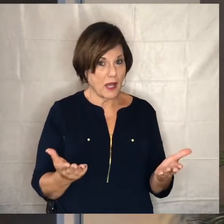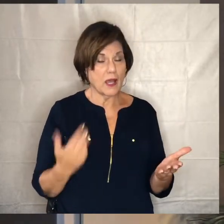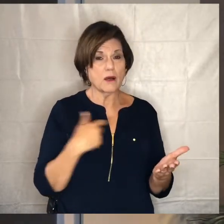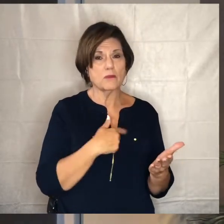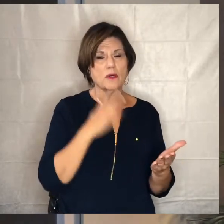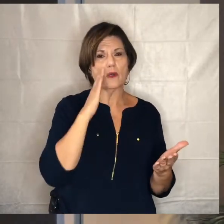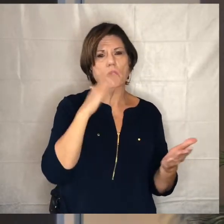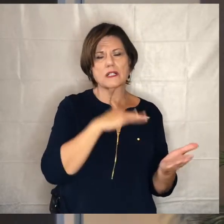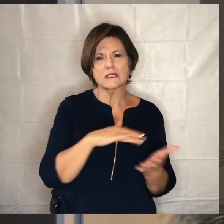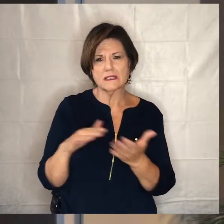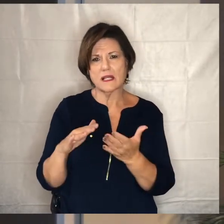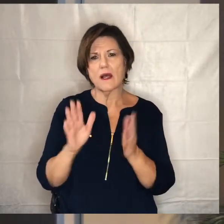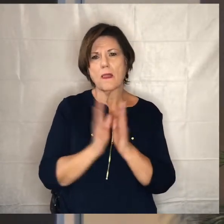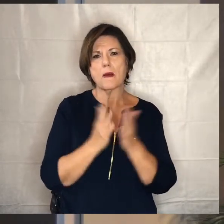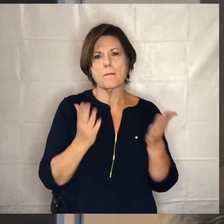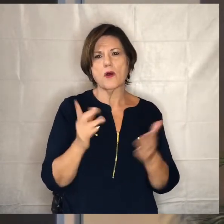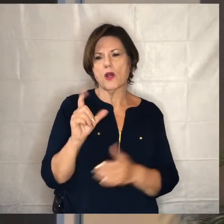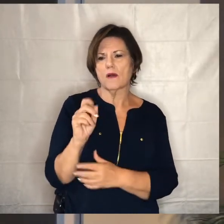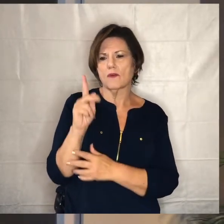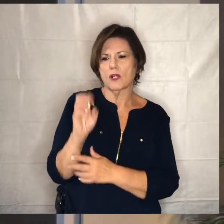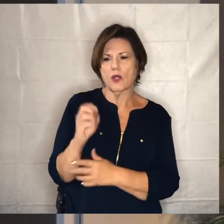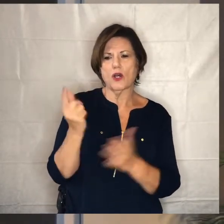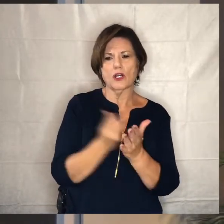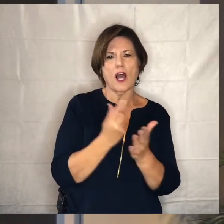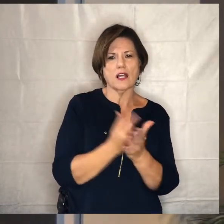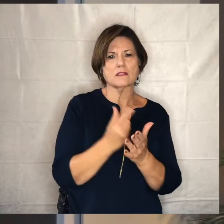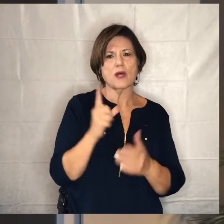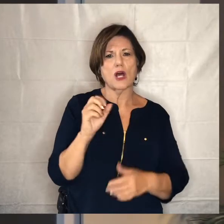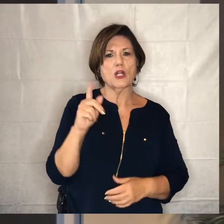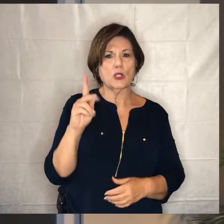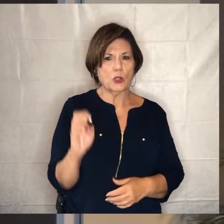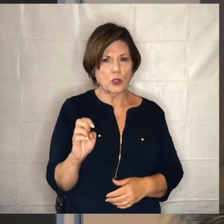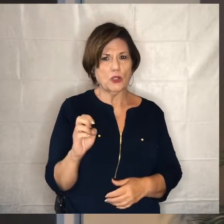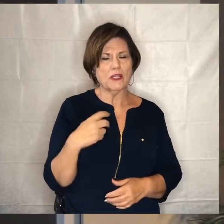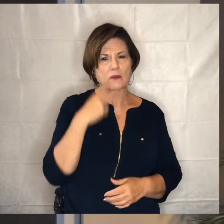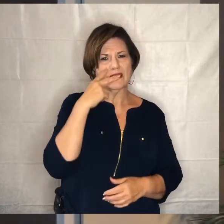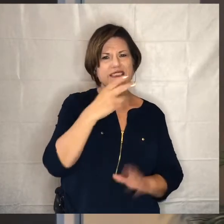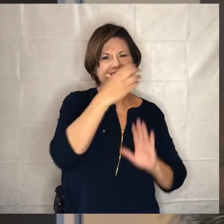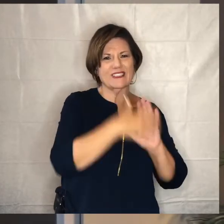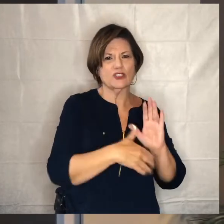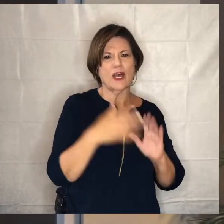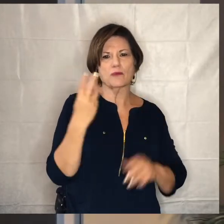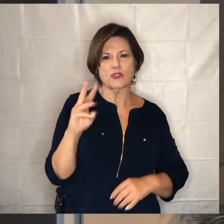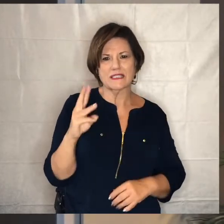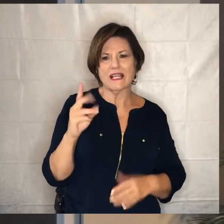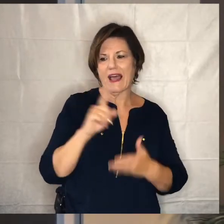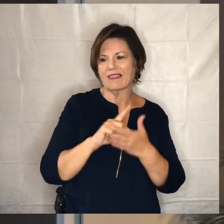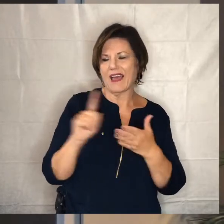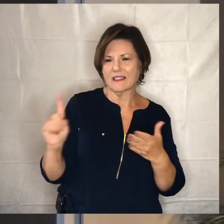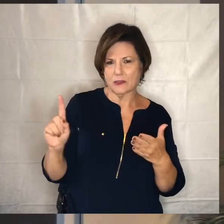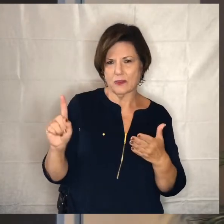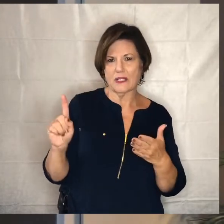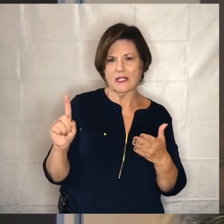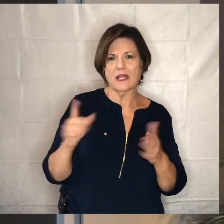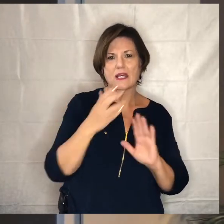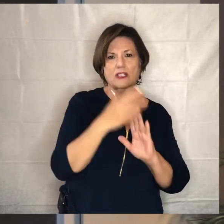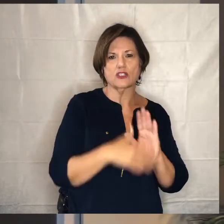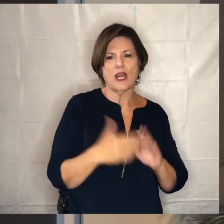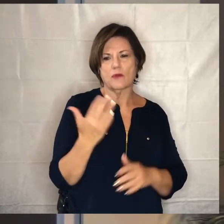looking at the book of luke the gospel of luke we're looking at chapter 16. last week we were in chapter 15 looking